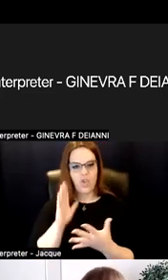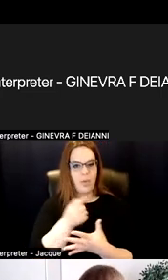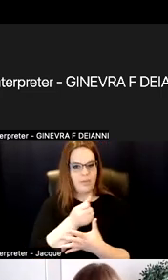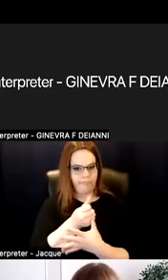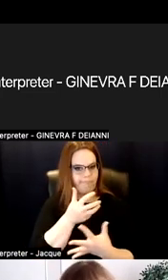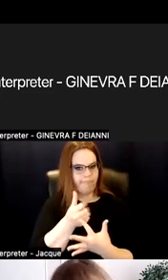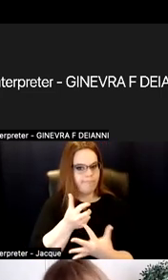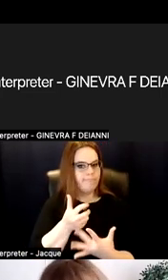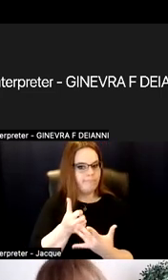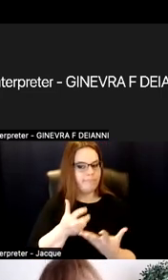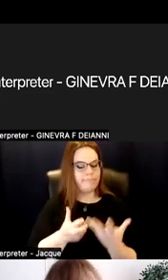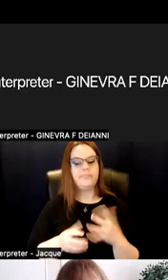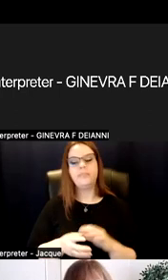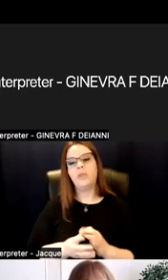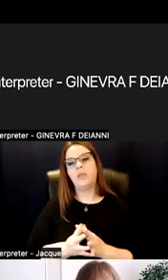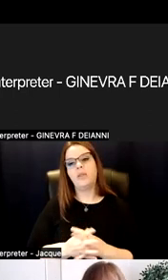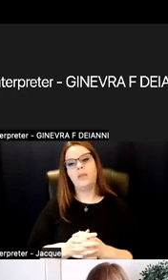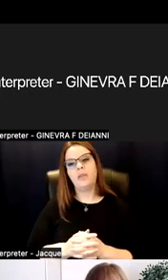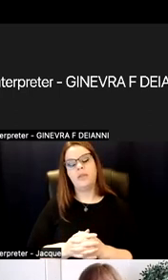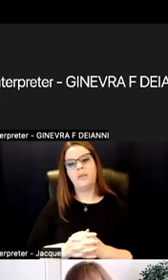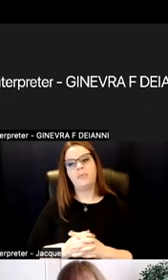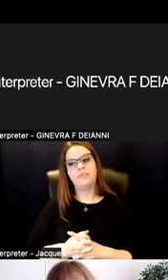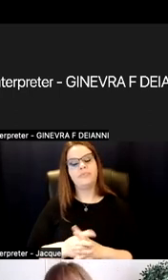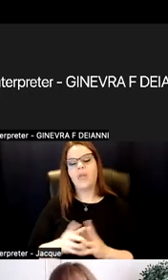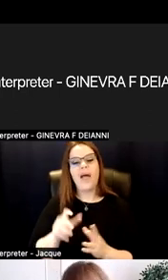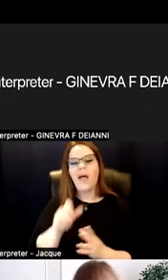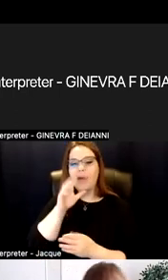the least amount of time on universal design for learning.